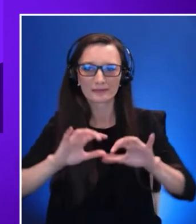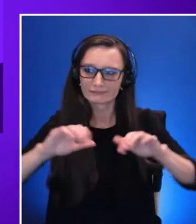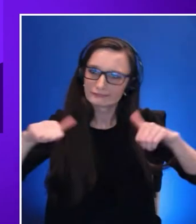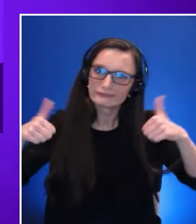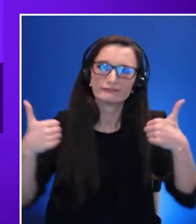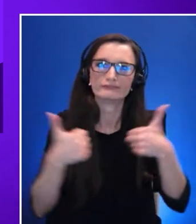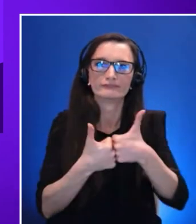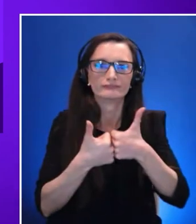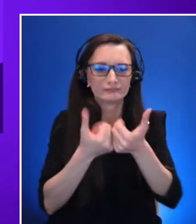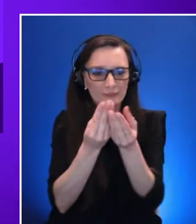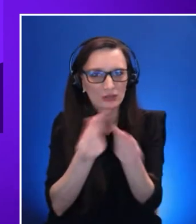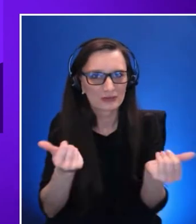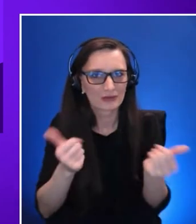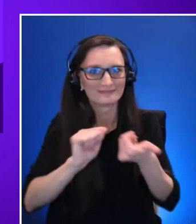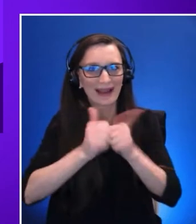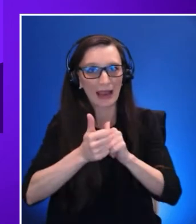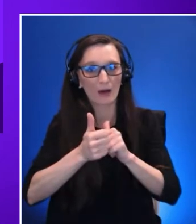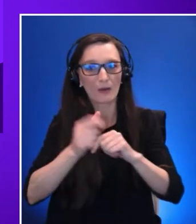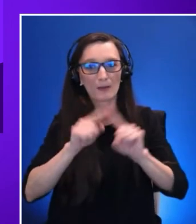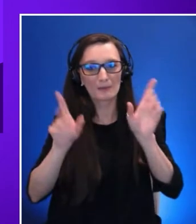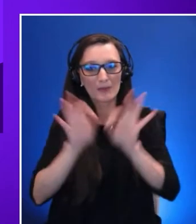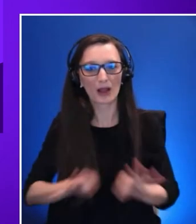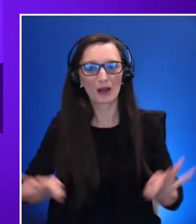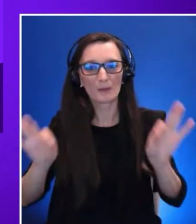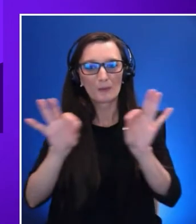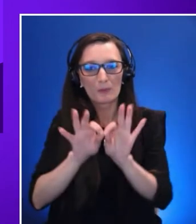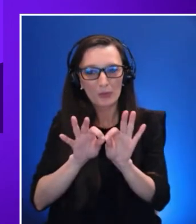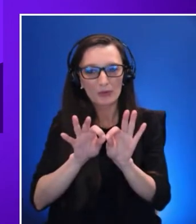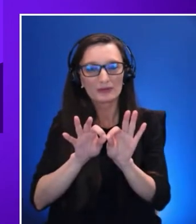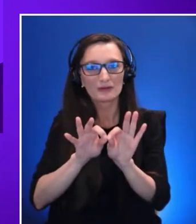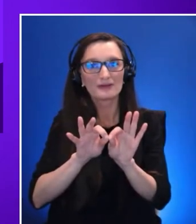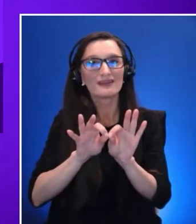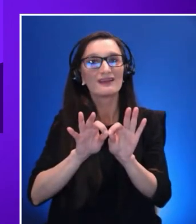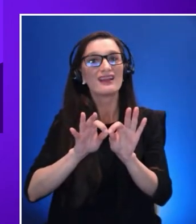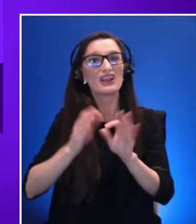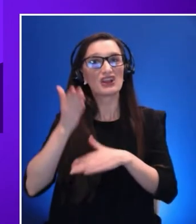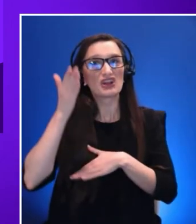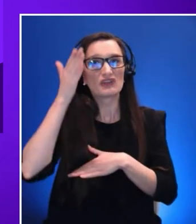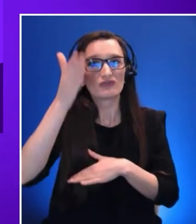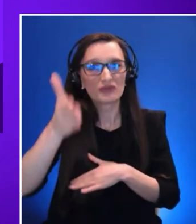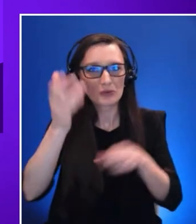a future that is increasingly accessible and designs with these scenarios in mind.